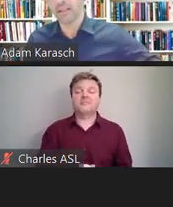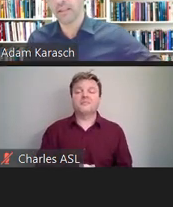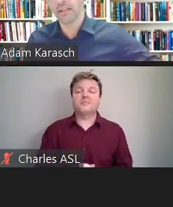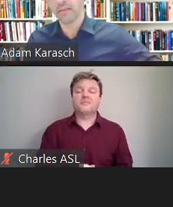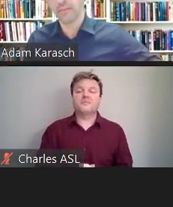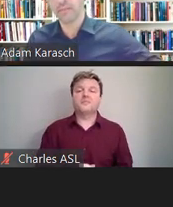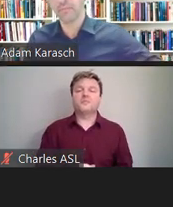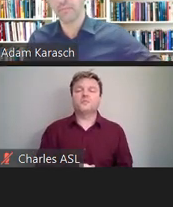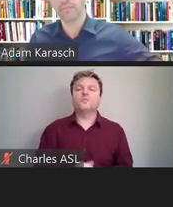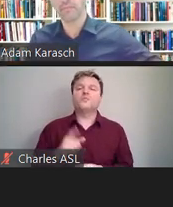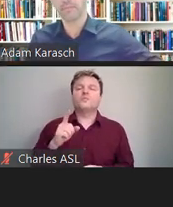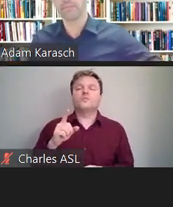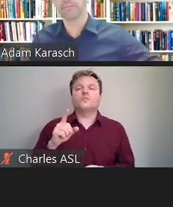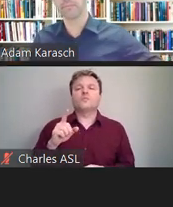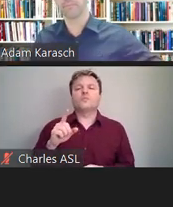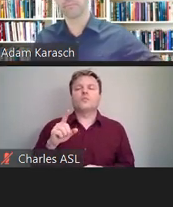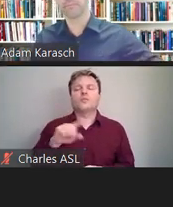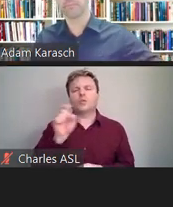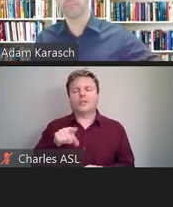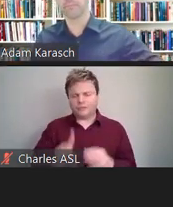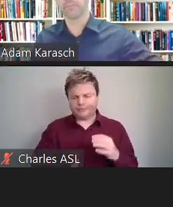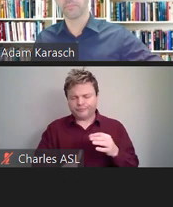There's a question. It's would it be a good idea if we reached out